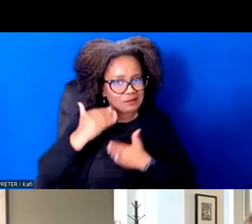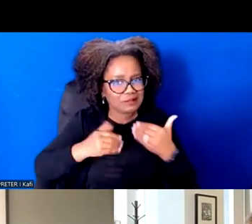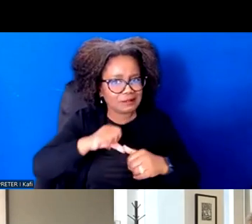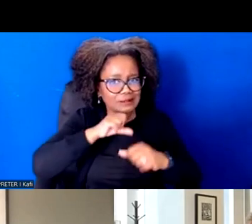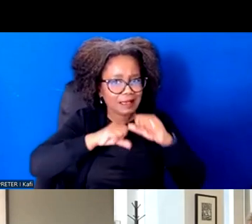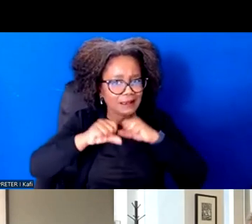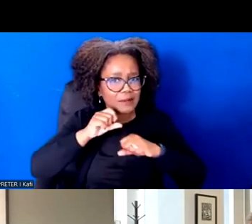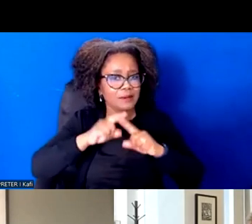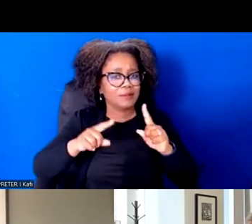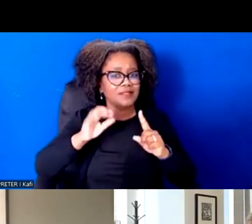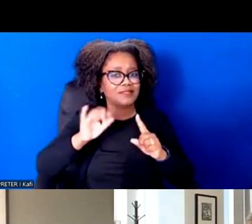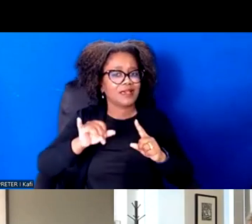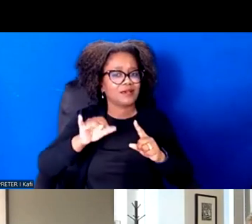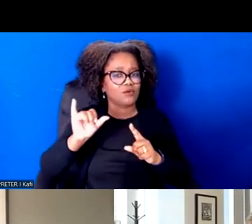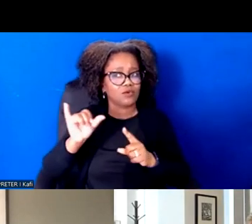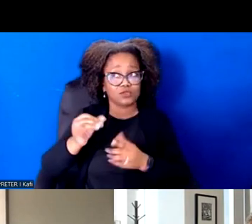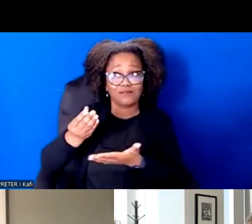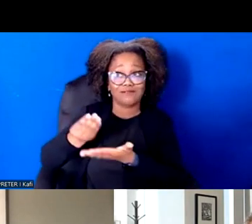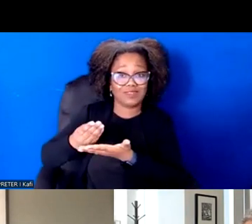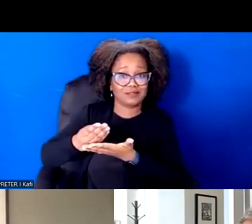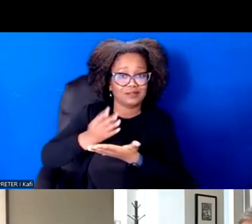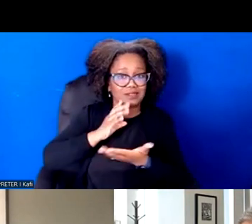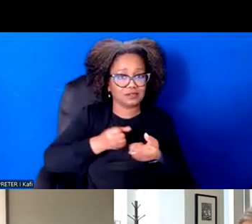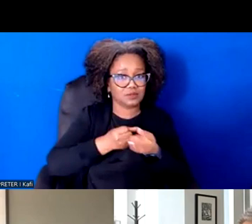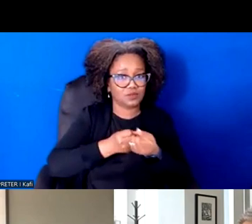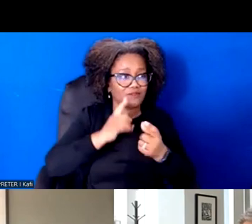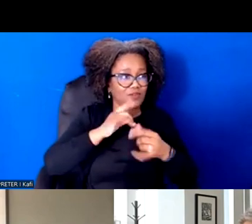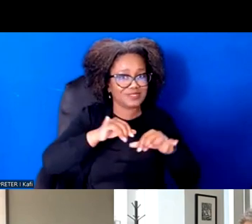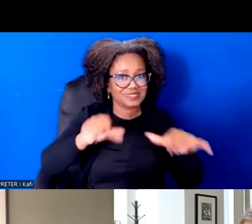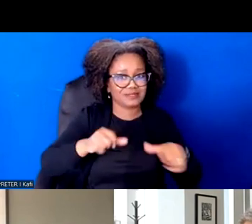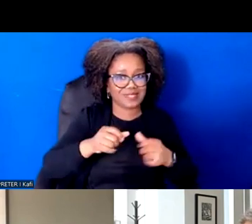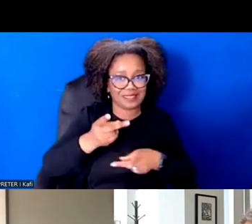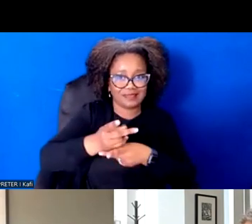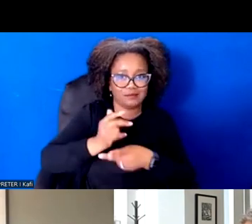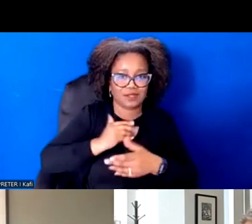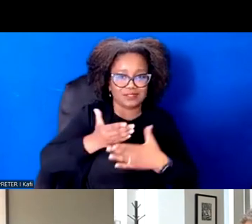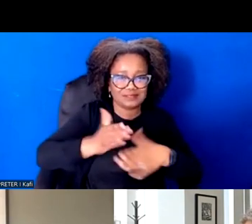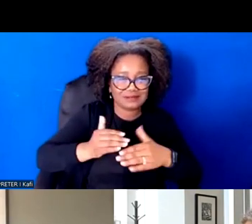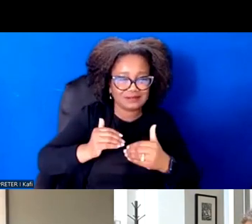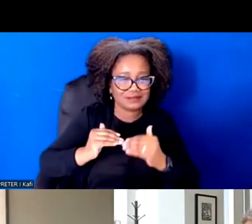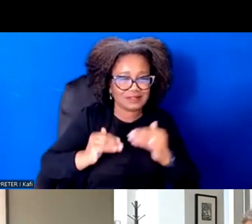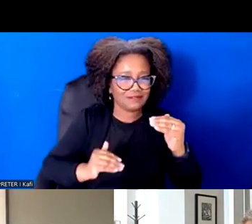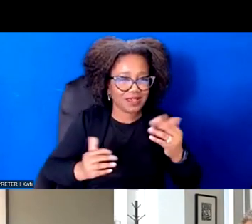And so what does that mean for how we're actually supporting what are we investing in our movements, in our organizations to be able to do this?